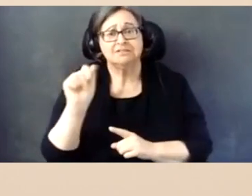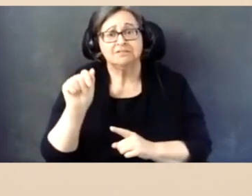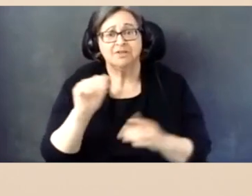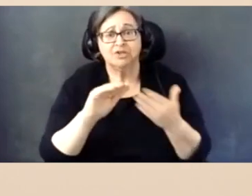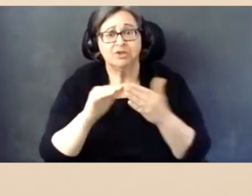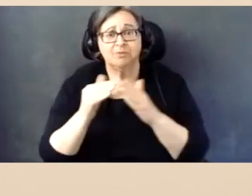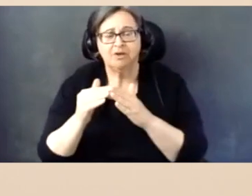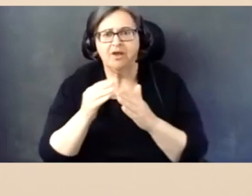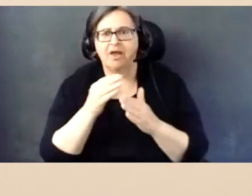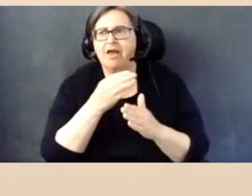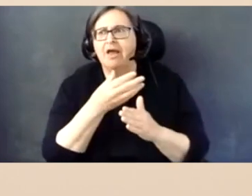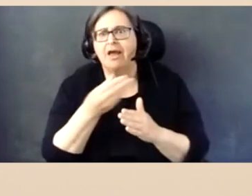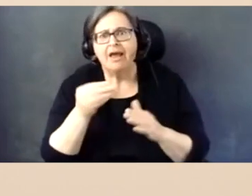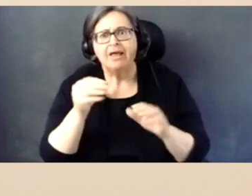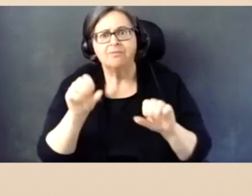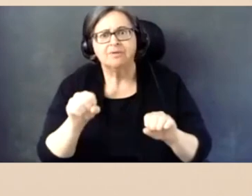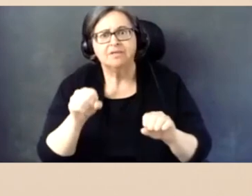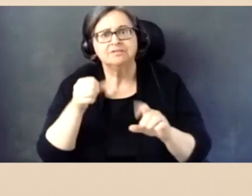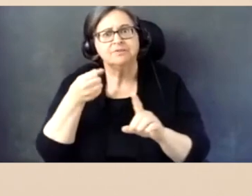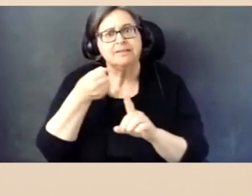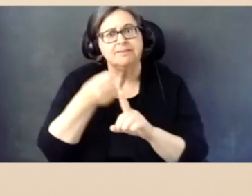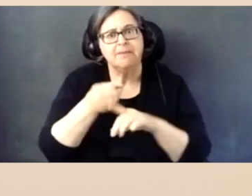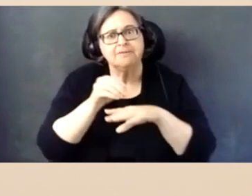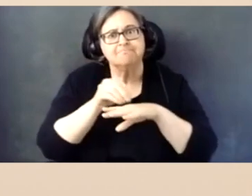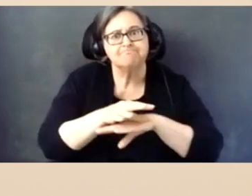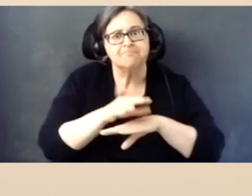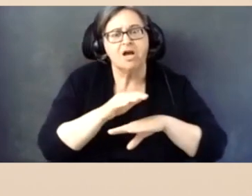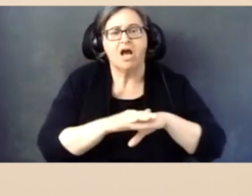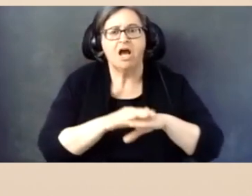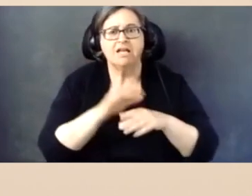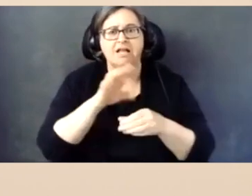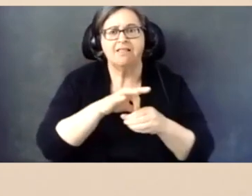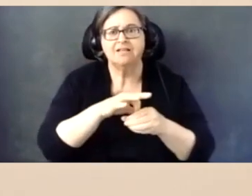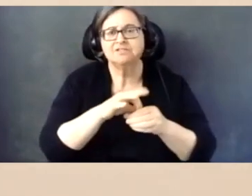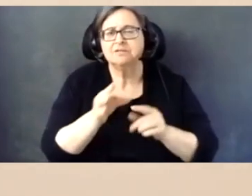and its potential impact on elections, especially close elections.